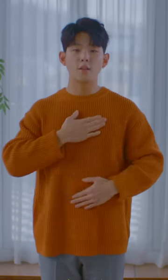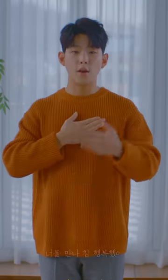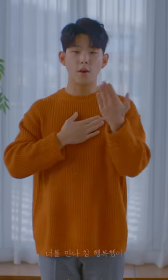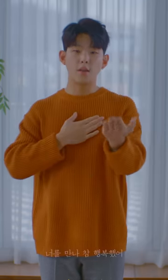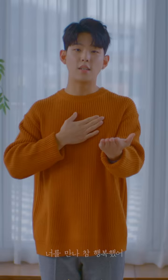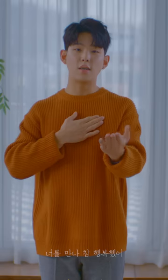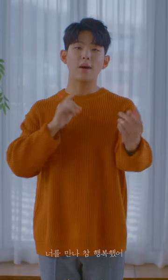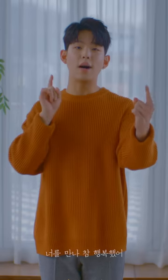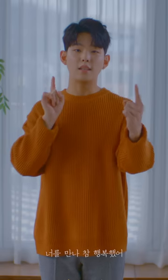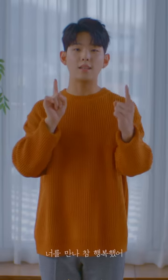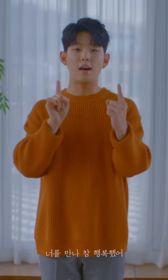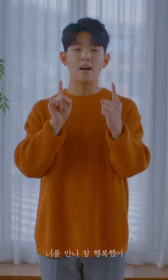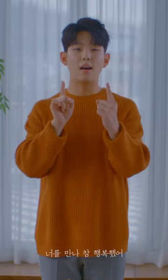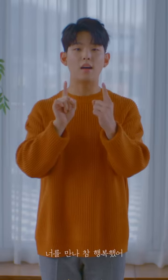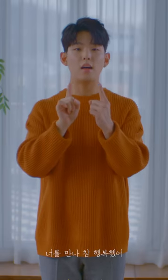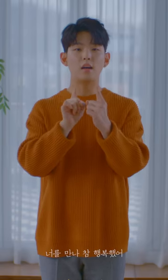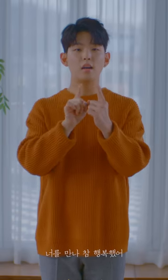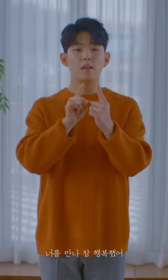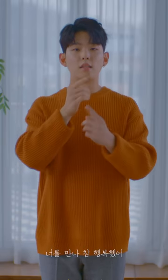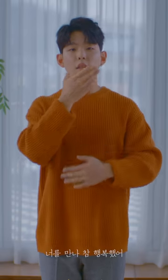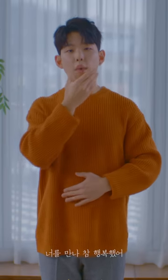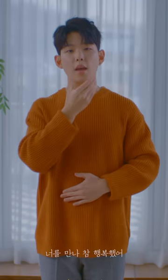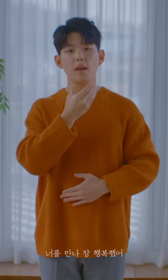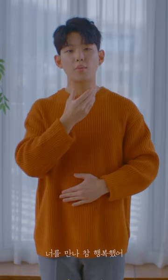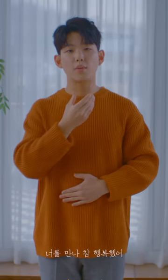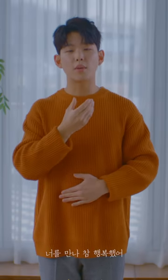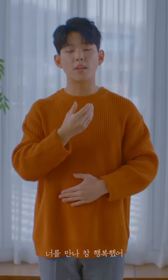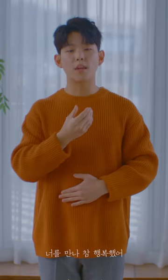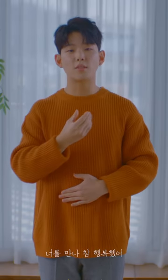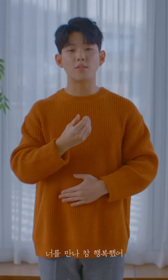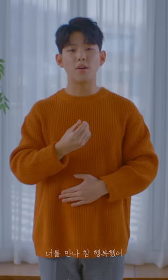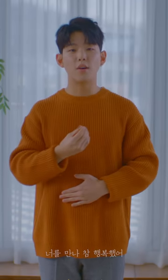Me after you I was so happy